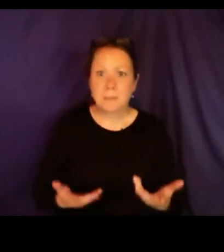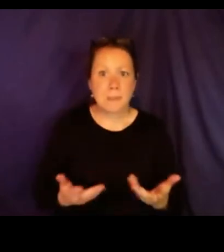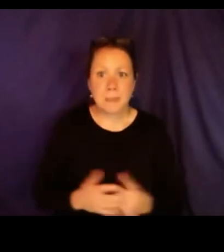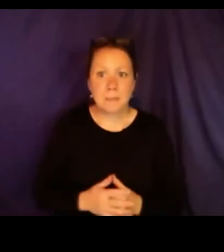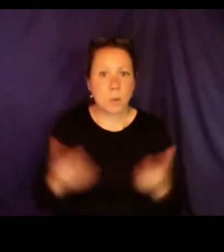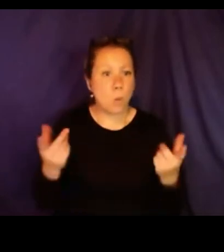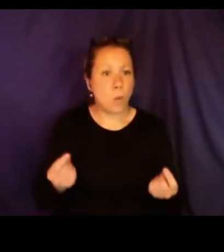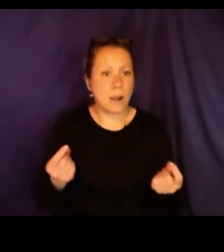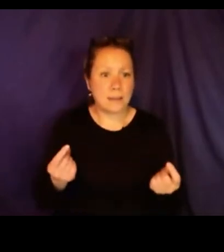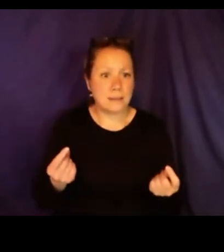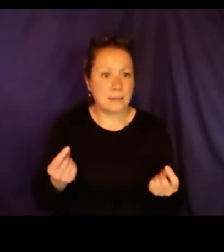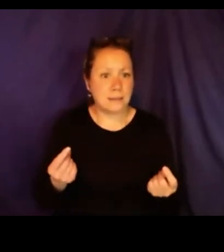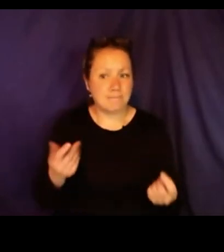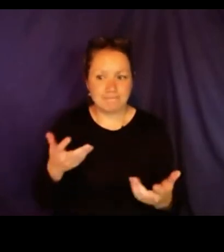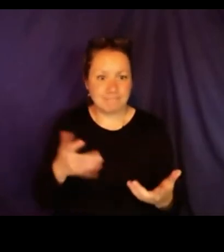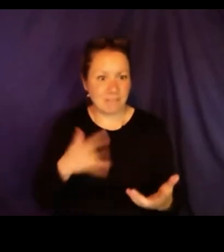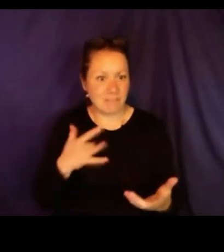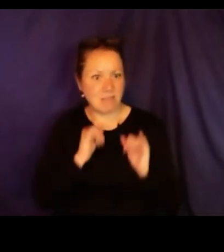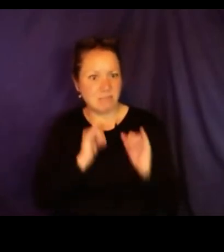ontribution and we will like to hear what